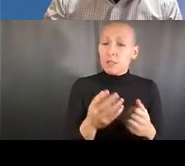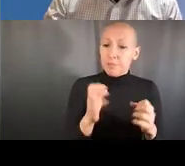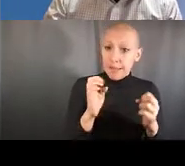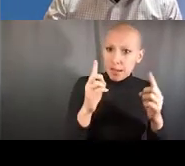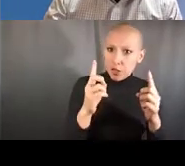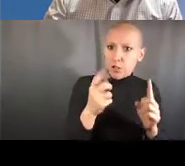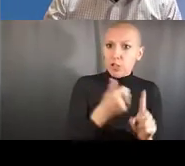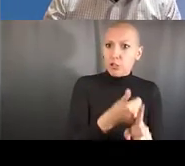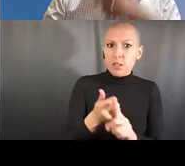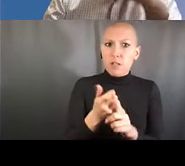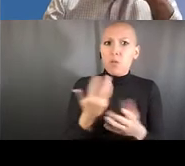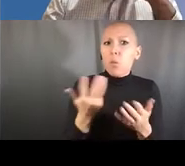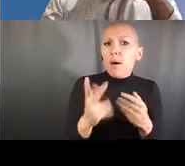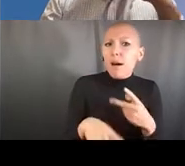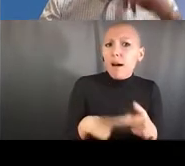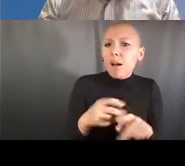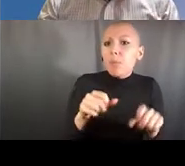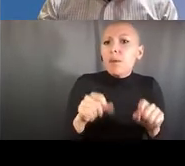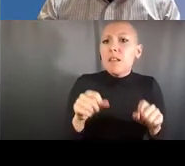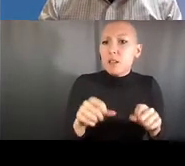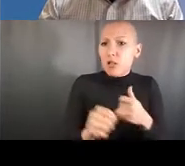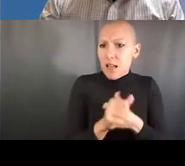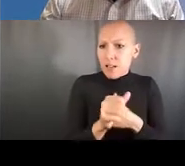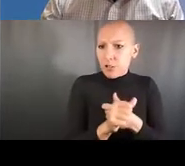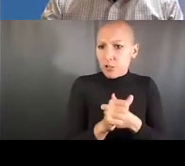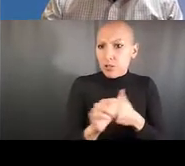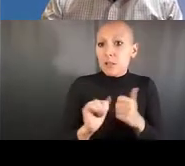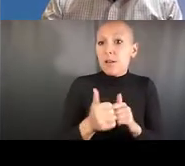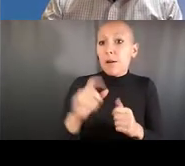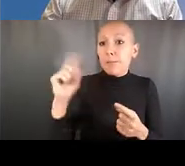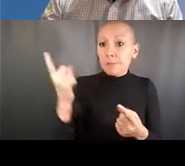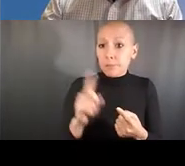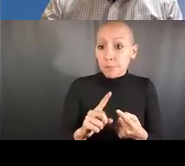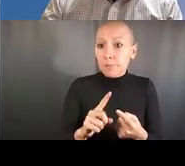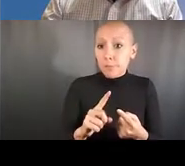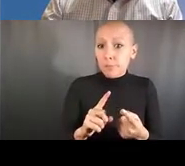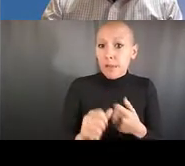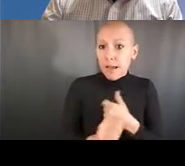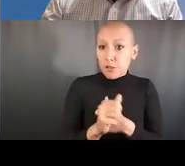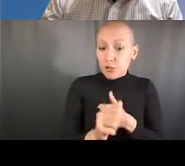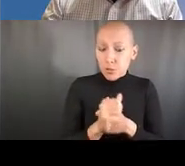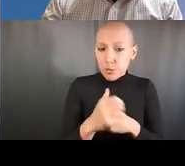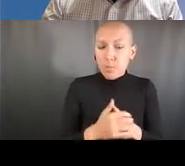biennial I guess that is, training and workforce development and diversity program